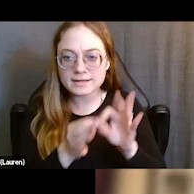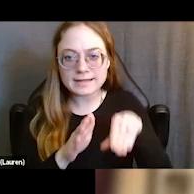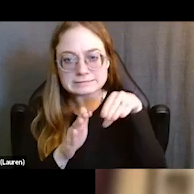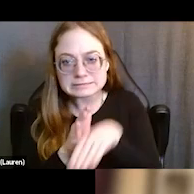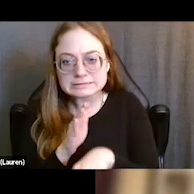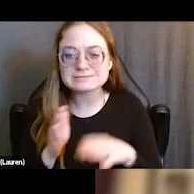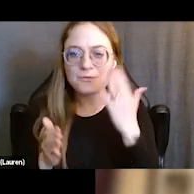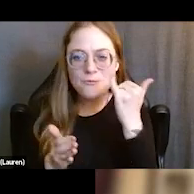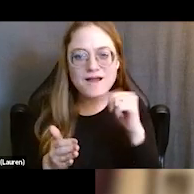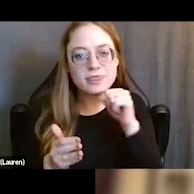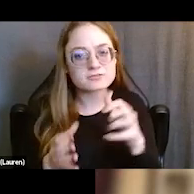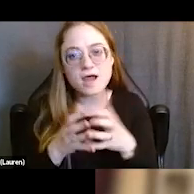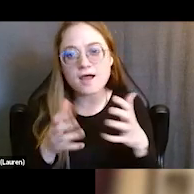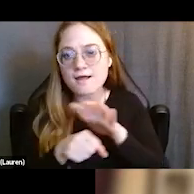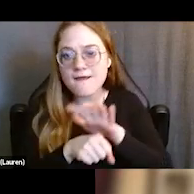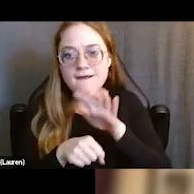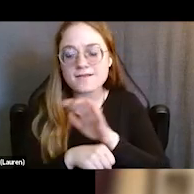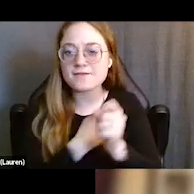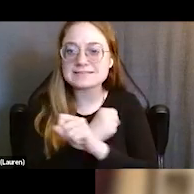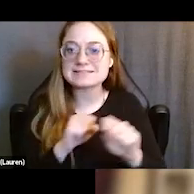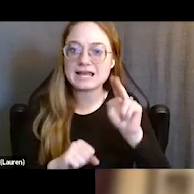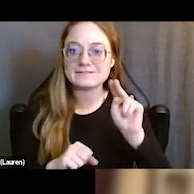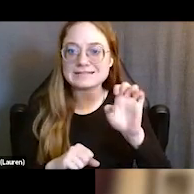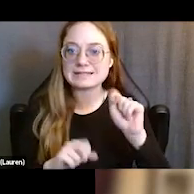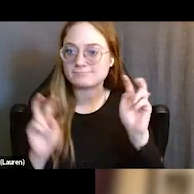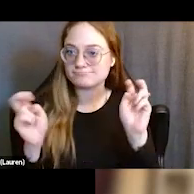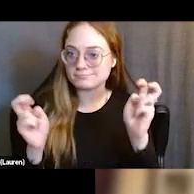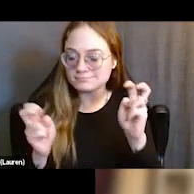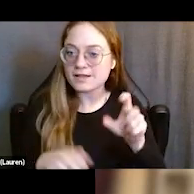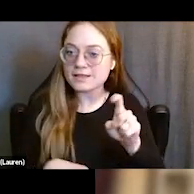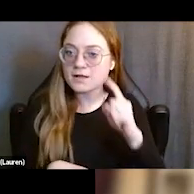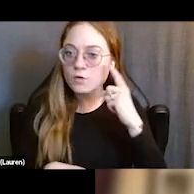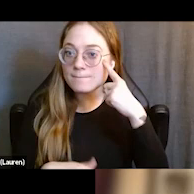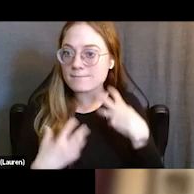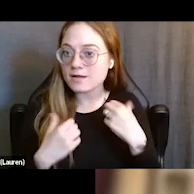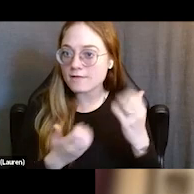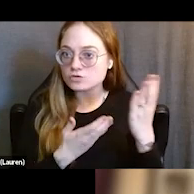And so, the need for accessible mental health services is really important. And aside from just the accessibility of them,